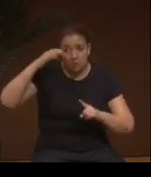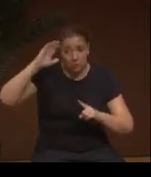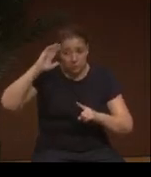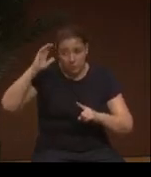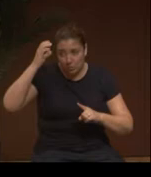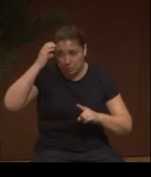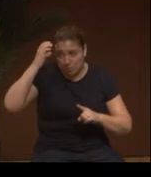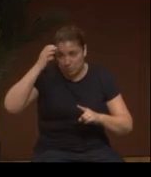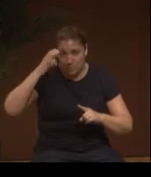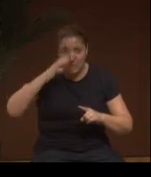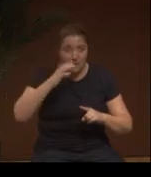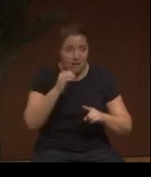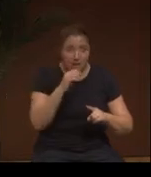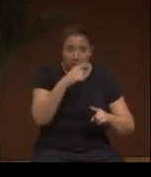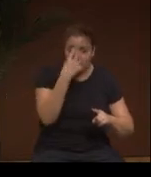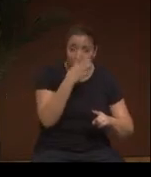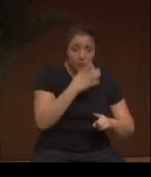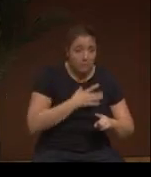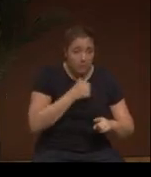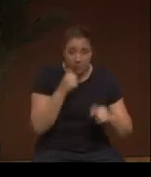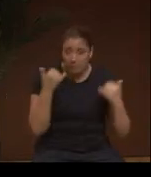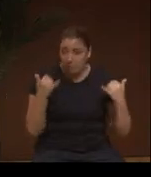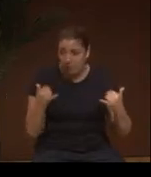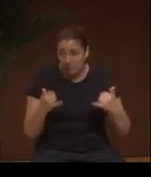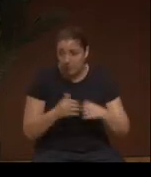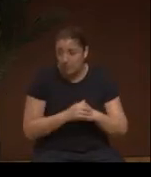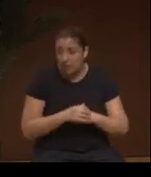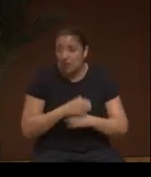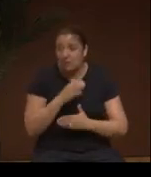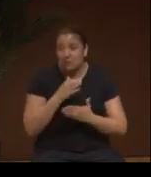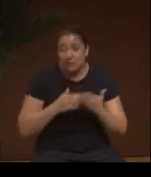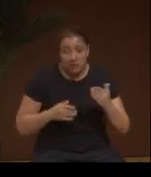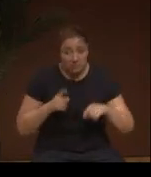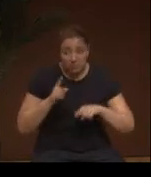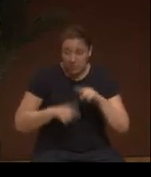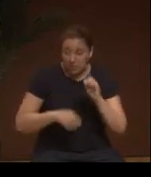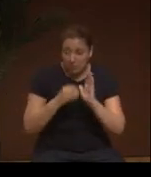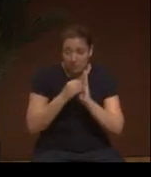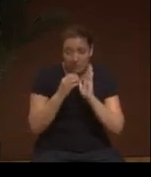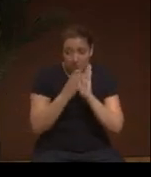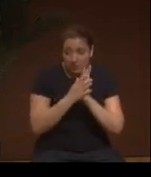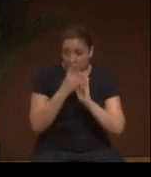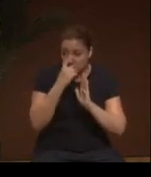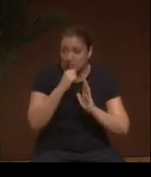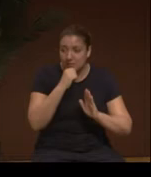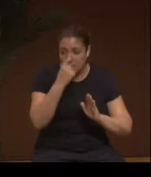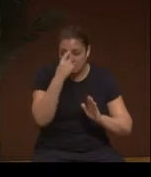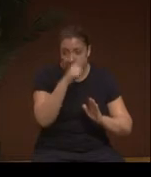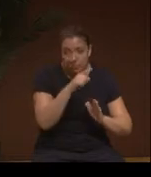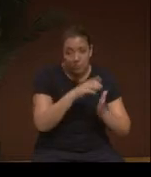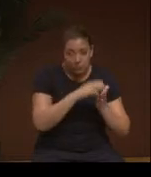Like they don't play. And they're like some things cannot be written down, because that's not for you to learn until-- [Interposing] Yeah.